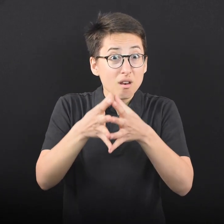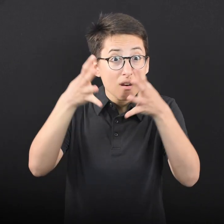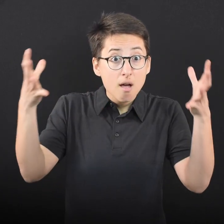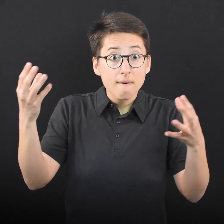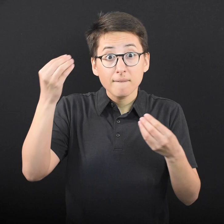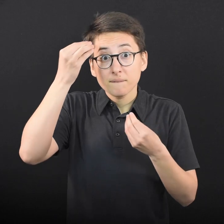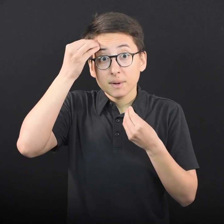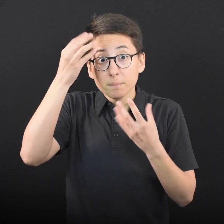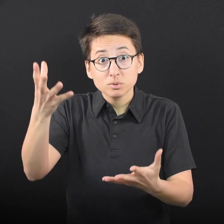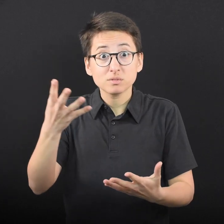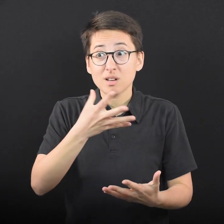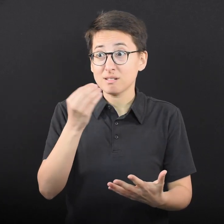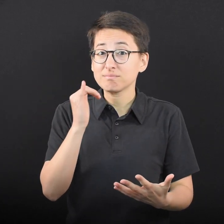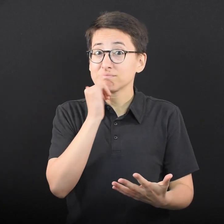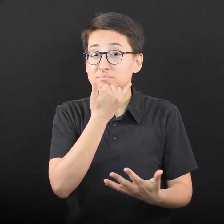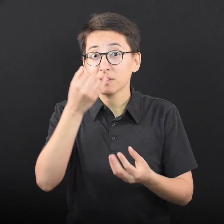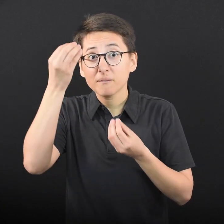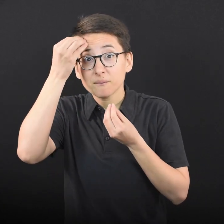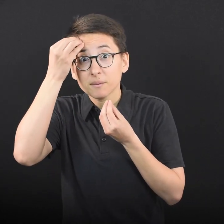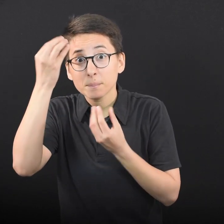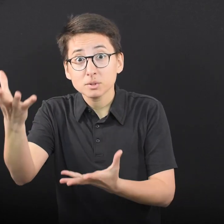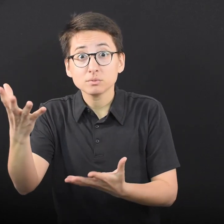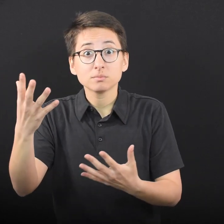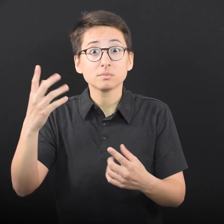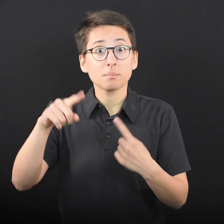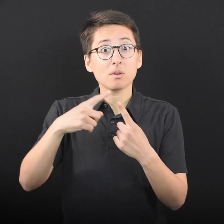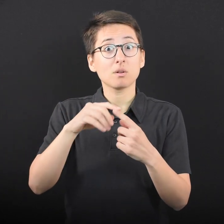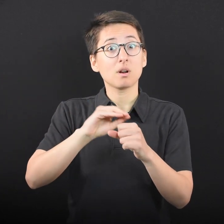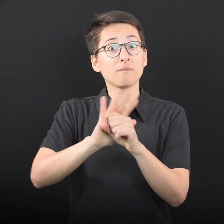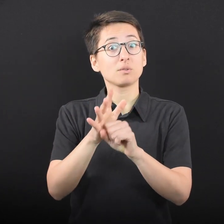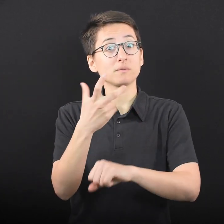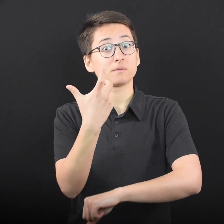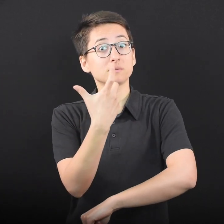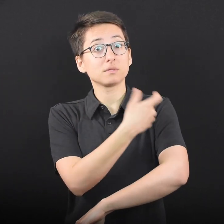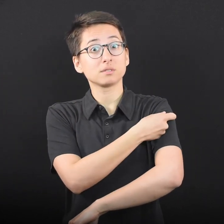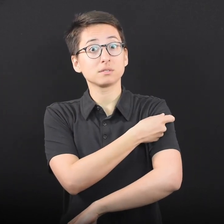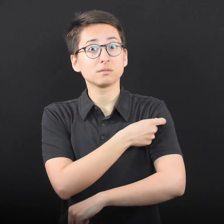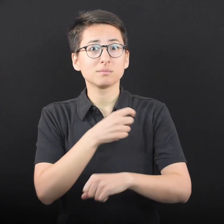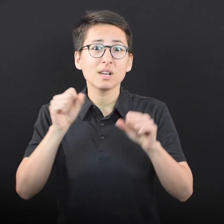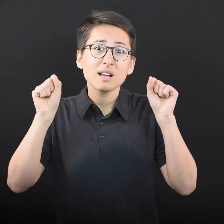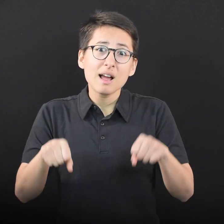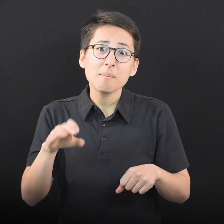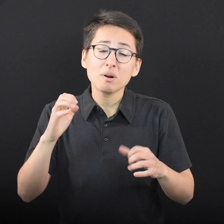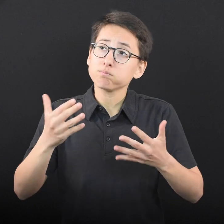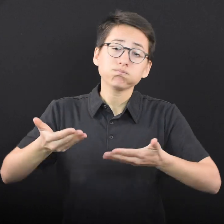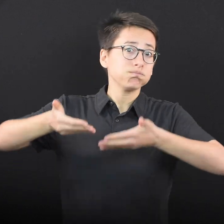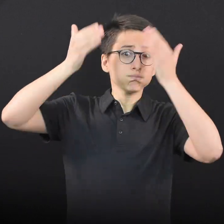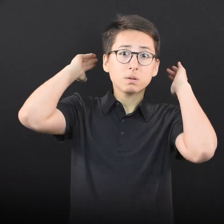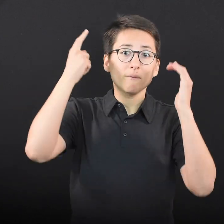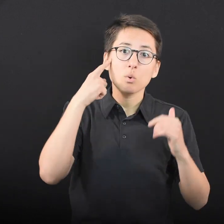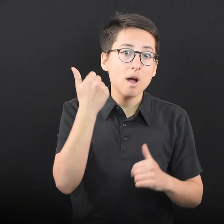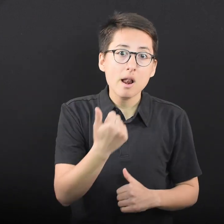amount of information—and misinformation—about COVID-19 vaccines can be overwhelming to anyone.